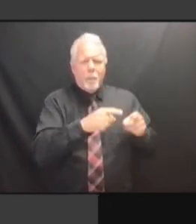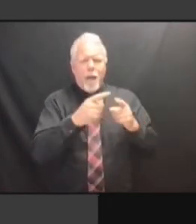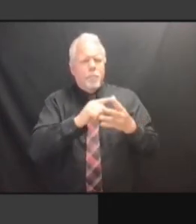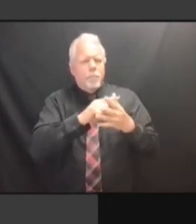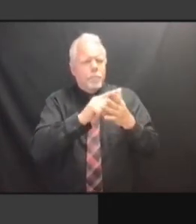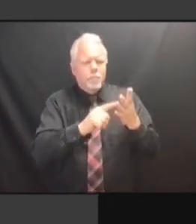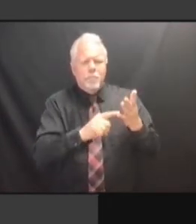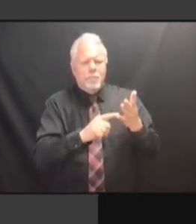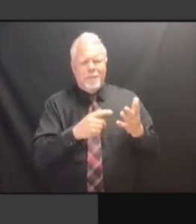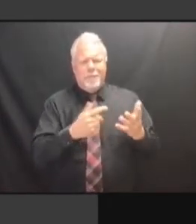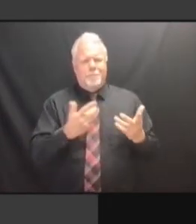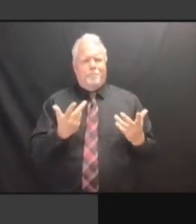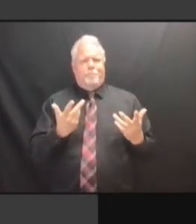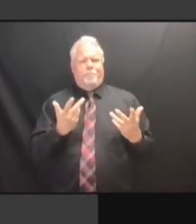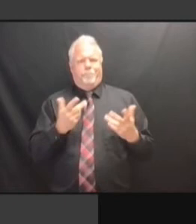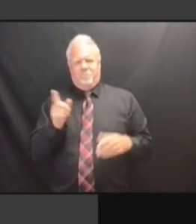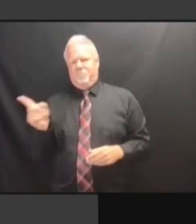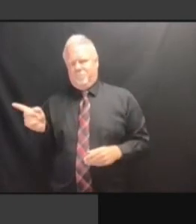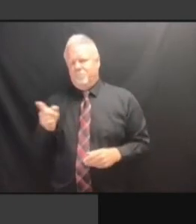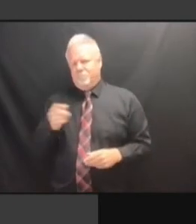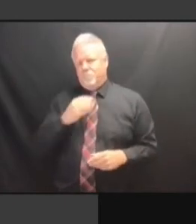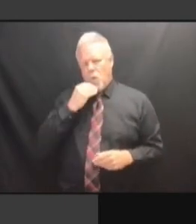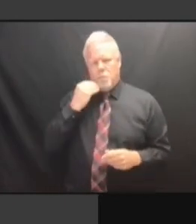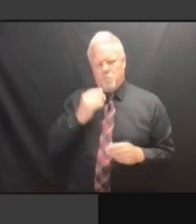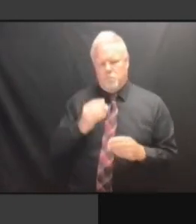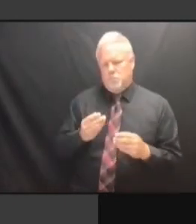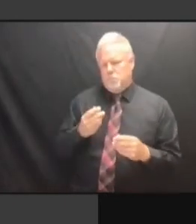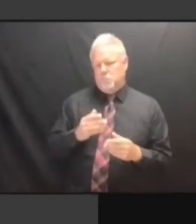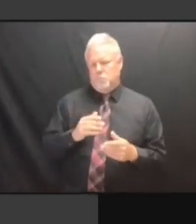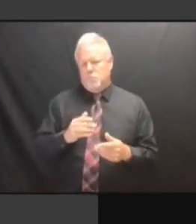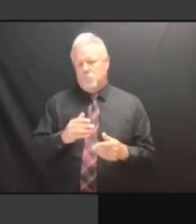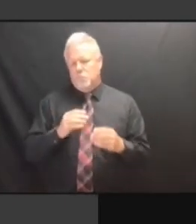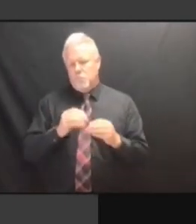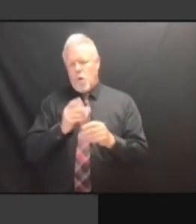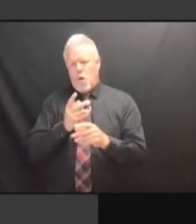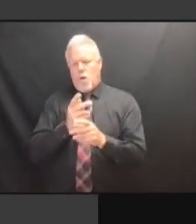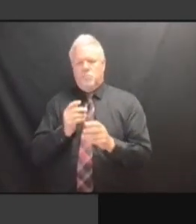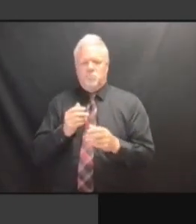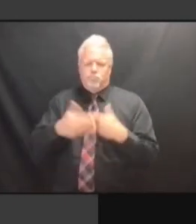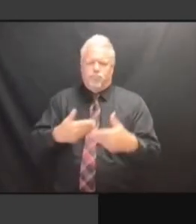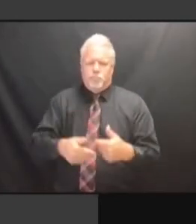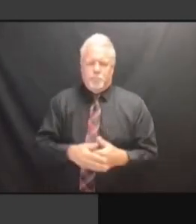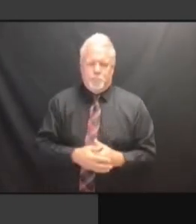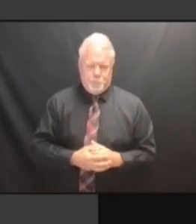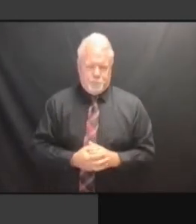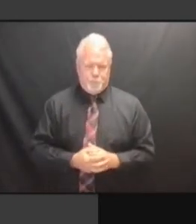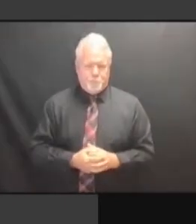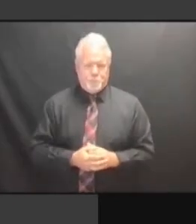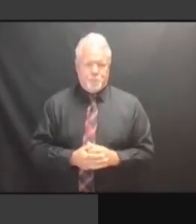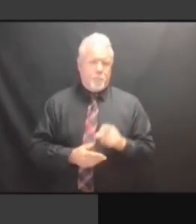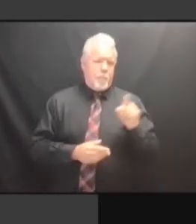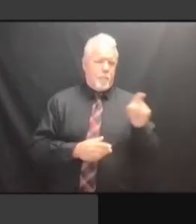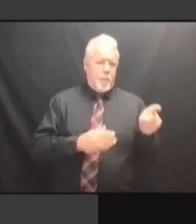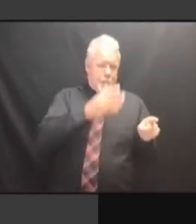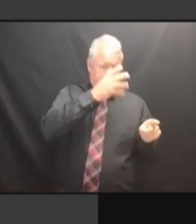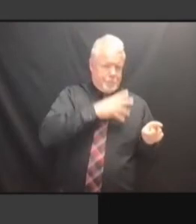I APPRECIATE IT. >> IF YOU HAVE SOMEONE I APPRECIATE IT. >> IF YOU HAVE SOMEONE THAT I APPRECIATE IT. >> IF YOU HAVE SOMEONE THAT HAS IF YOU HAVE SOMEONE THAT HAS IF YOU HAVE SOMEONE THAT HAS TO IF YOU HAVE SOMEONE THAT HAS TO BE IF YOU HAVE SOMEONE THAT HAS TO BE HERE IF YOU HAVE SOMEONE THAT HAS TO BE HERE TEN IF YOU HAVE SOMEONE THAT HAS TO BE HERE TEN HOURS IF YOU HAVE SOMEONE THAT HAS TO BE HERE TEN HOURS A IF YOU HAVE SOMEONE THAT HAS TO BE HERE TEN HOURS A WEEK IF YOU HAVE SOMEONE THAT HAS TO BE HERE TEN HOURS A WEEK OR TO BE HERE TEN HOURS A WEEK OR TO BE HERE TEN HOURS A WEEK OR FIVE TO BE HERE TEN HOURS A WEEK OR FIVE HOURS TO BE HERE TEN HOURS A WEEK OR FIVE HOURS A TO BE HERE TEN HOURS A WEEK OR FIVE HOURS A WEEK, TO BE HERE TEN HOURS A WEEK OR FIVE HOURS A WEEK, YOU TO BE HERE TEN HOURS A WEEK OR FIVE HOURS A WEEK, YOU CAN'T FIVE HOURS A WEEK, YOU CAN'T FIVE HOURS A WEEK, YOU CAN'T MAINTAIN FIVE HOURS A WEEK, YOU CAN'T MAINTAIN AN